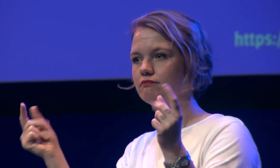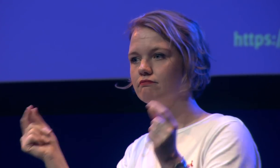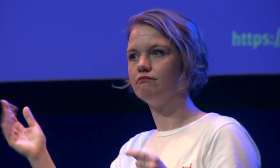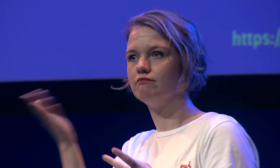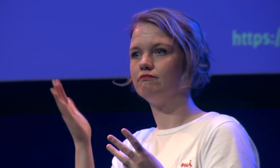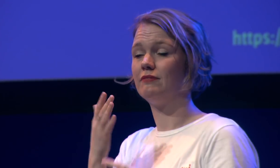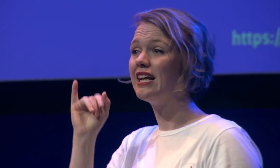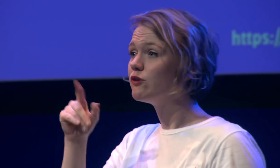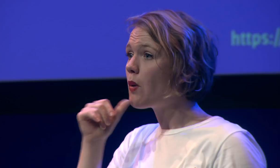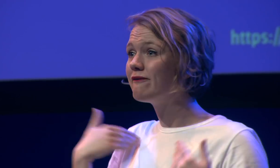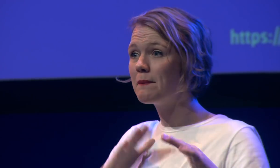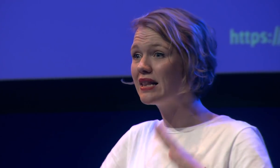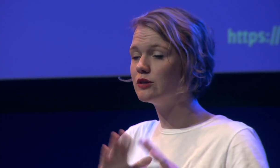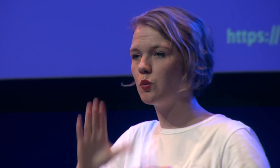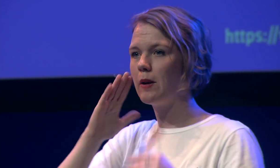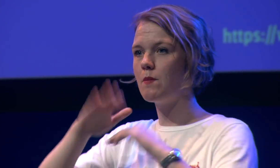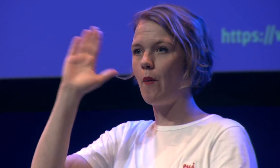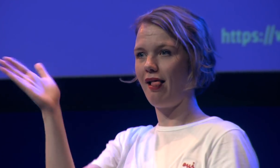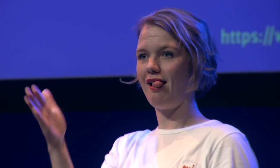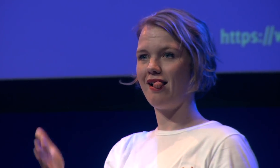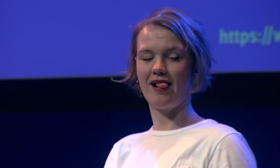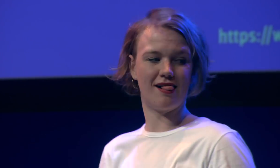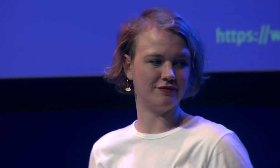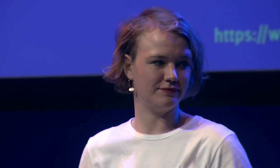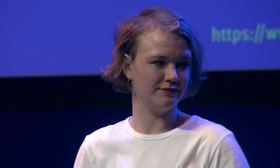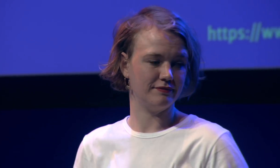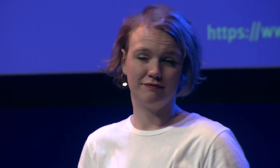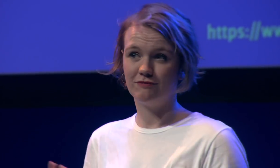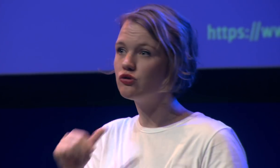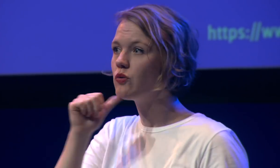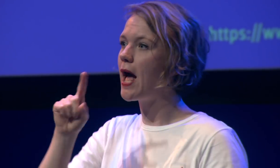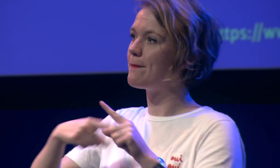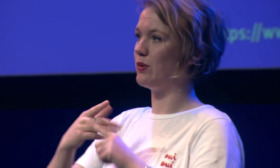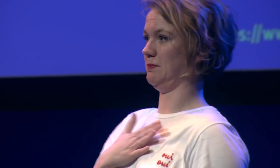things fast and they don't have the patience to go through everything on the